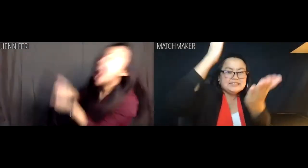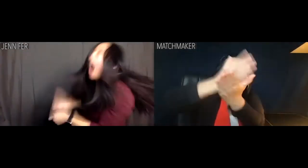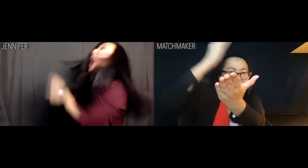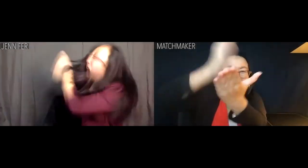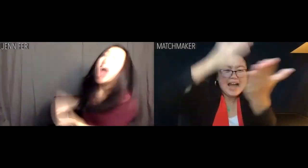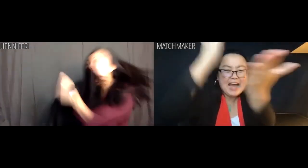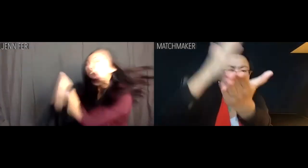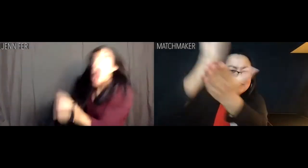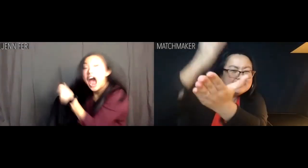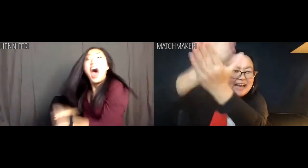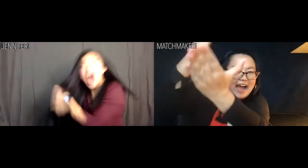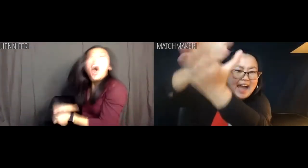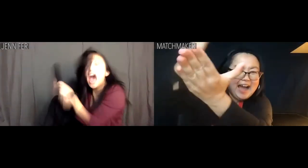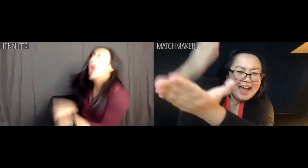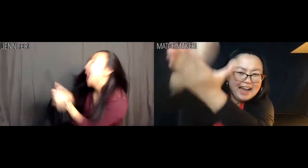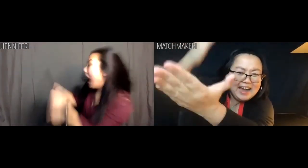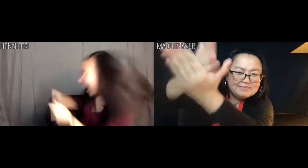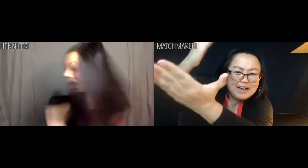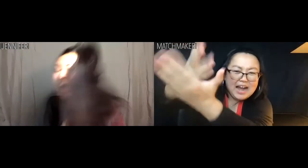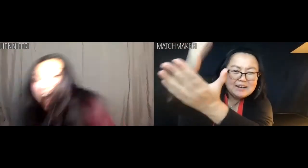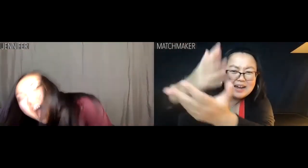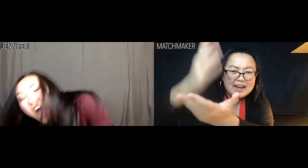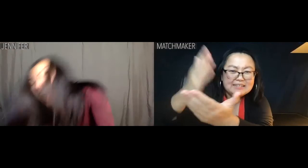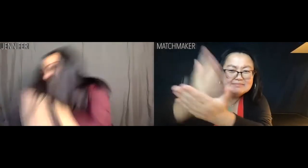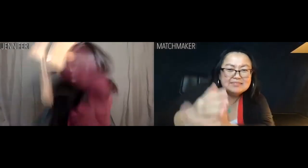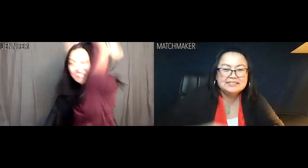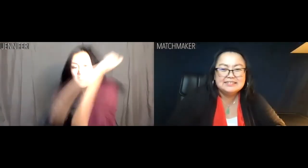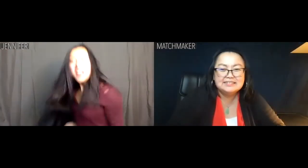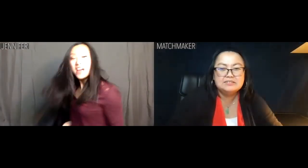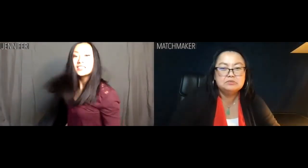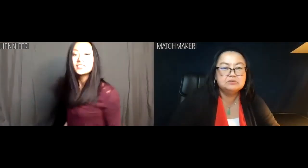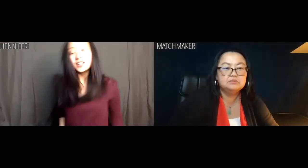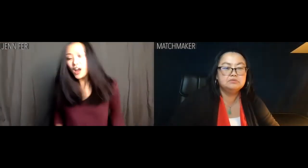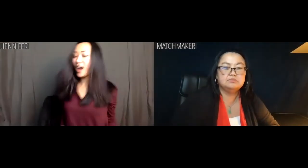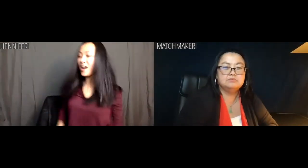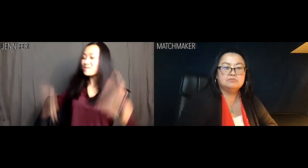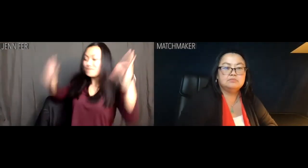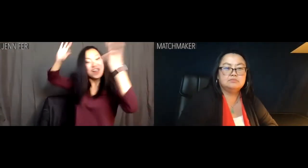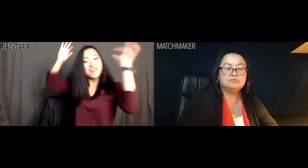[sound of a laptop being thrown on the floor] Matchmaker: Stop it, no, quit that!